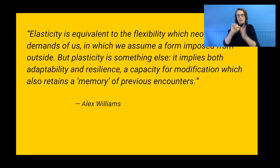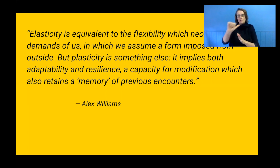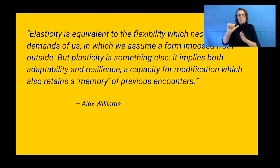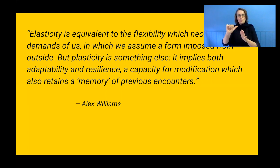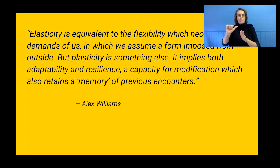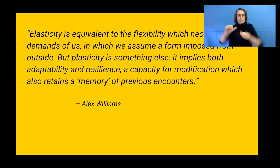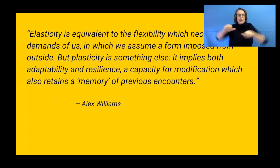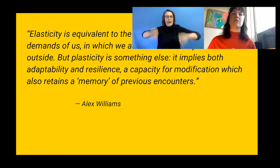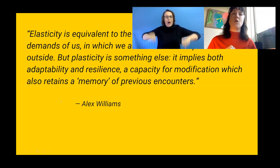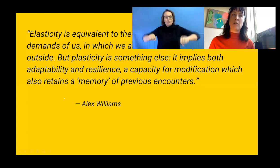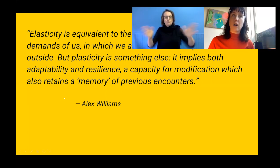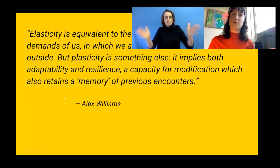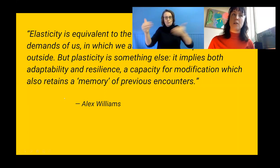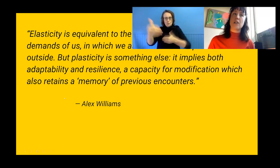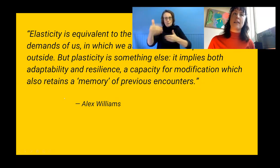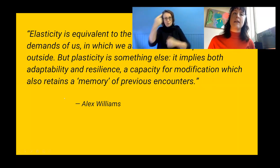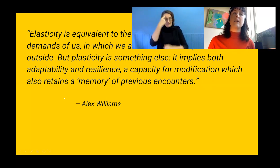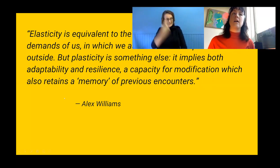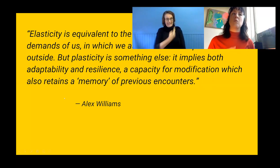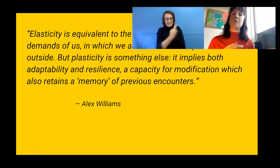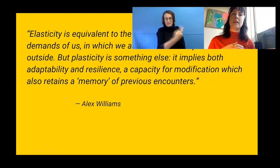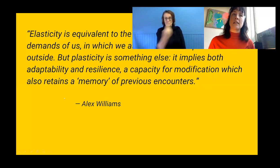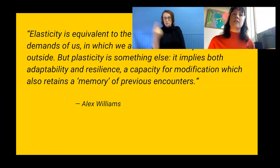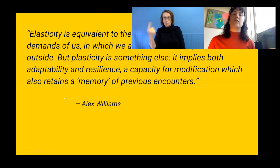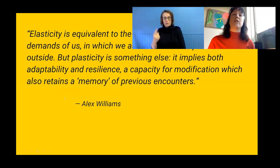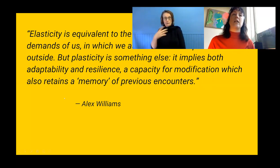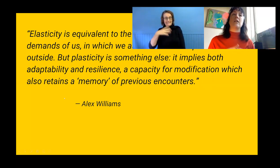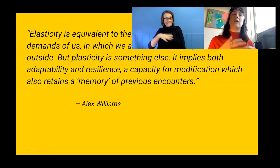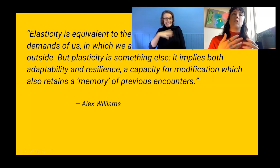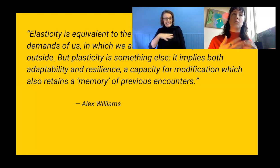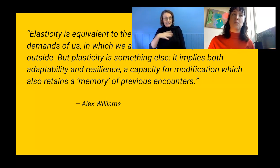individuals, what we could offer each other. What the industry or